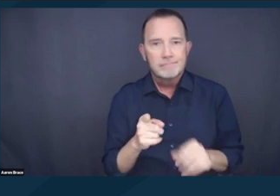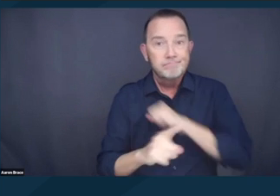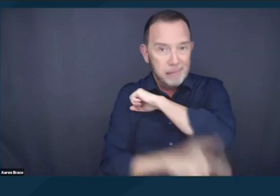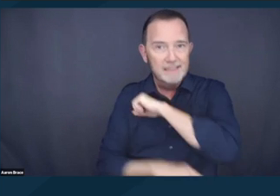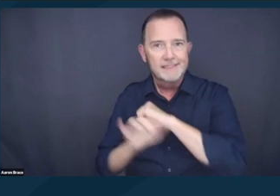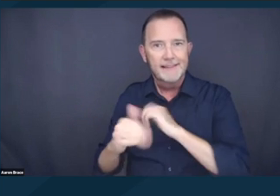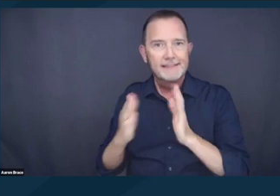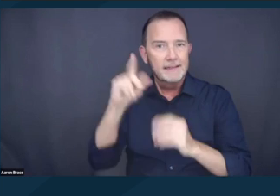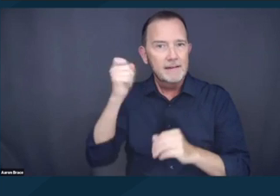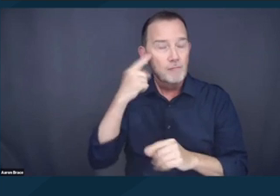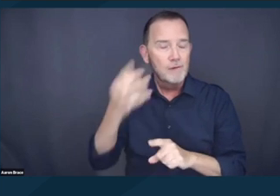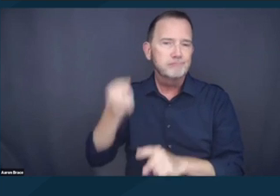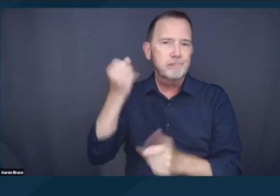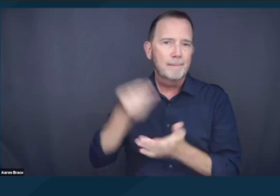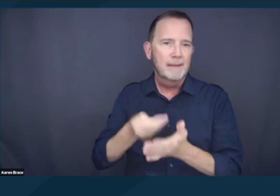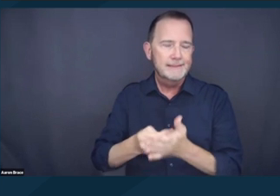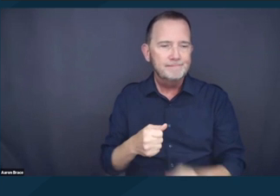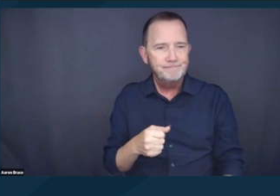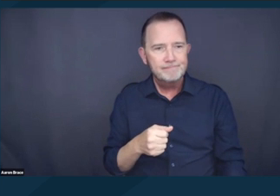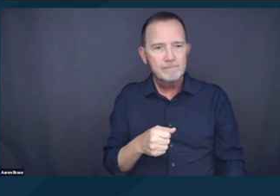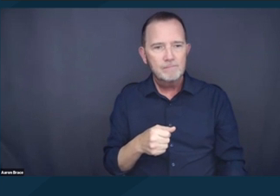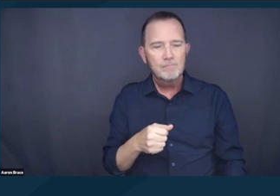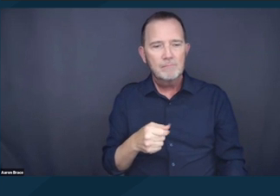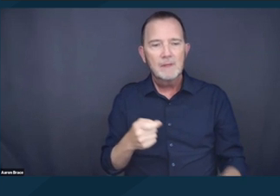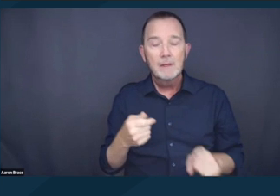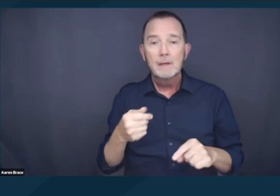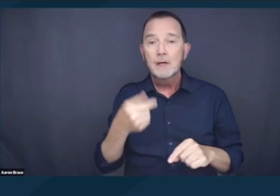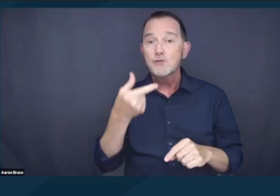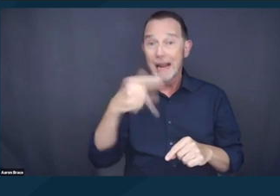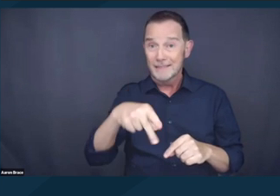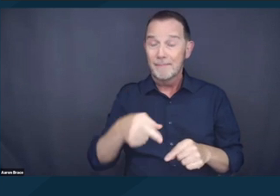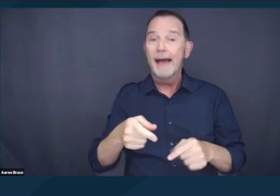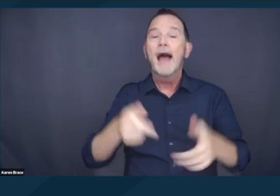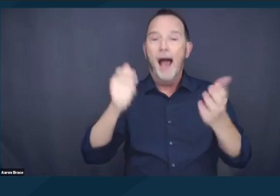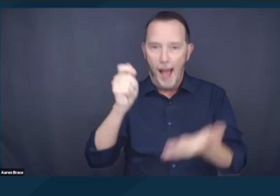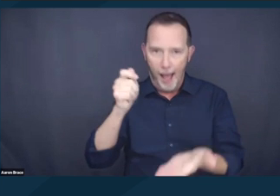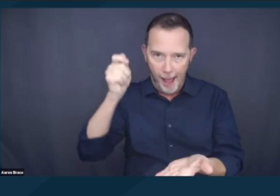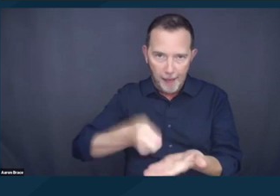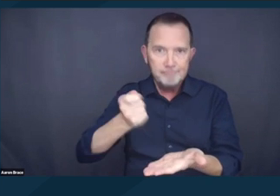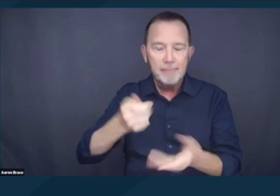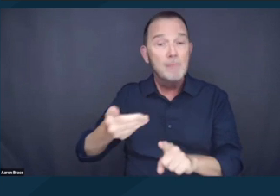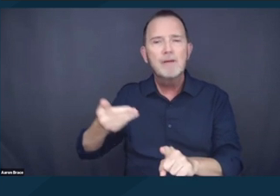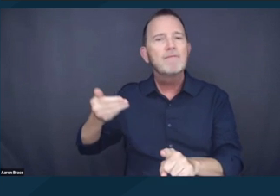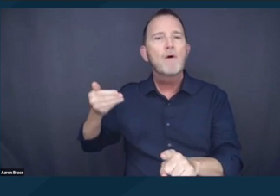government was prohibited from fining and jailing people for sleep in public when there was no alternative shelter available.